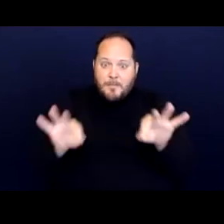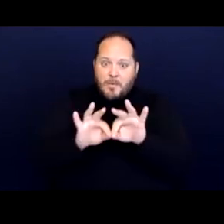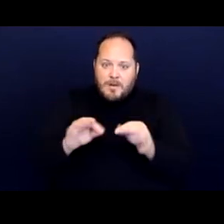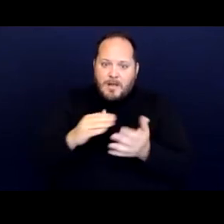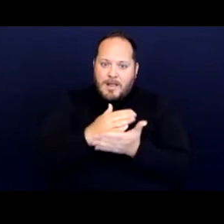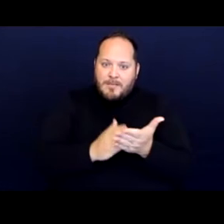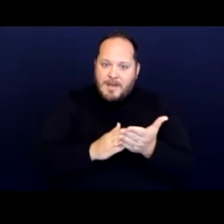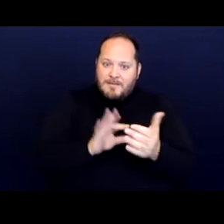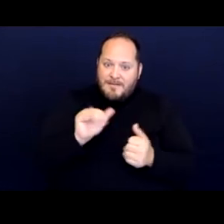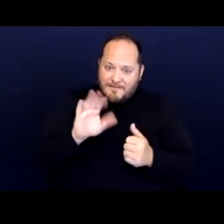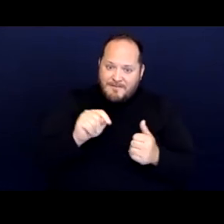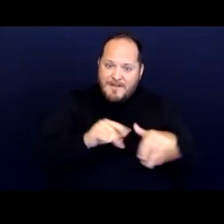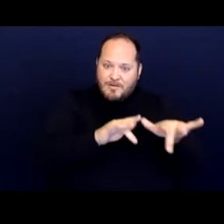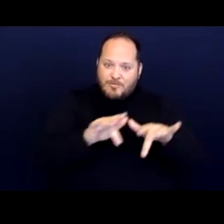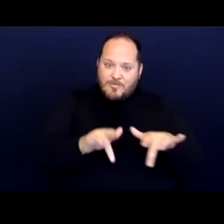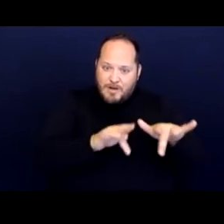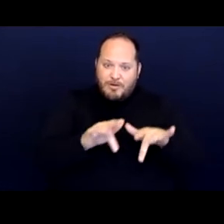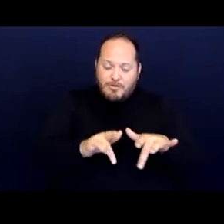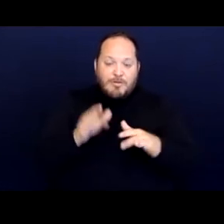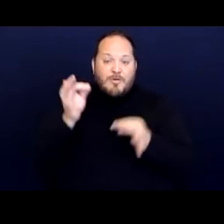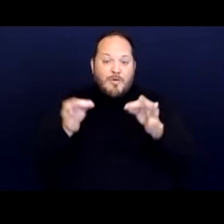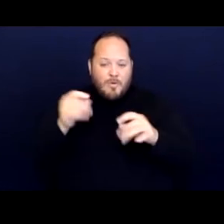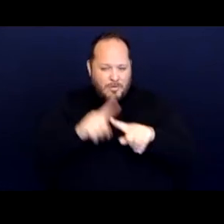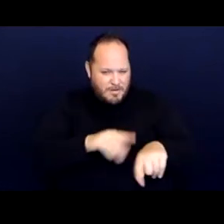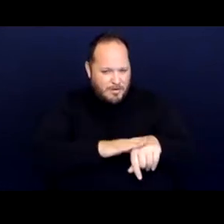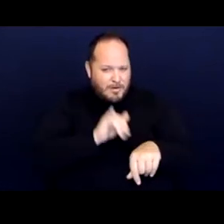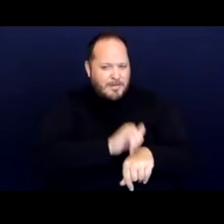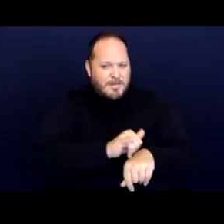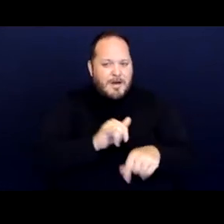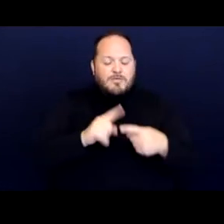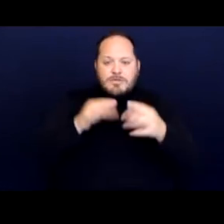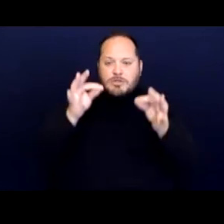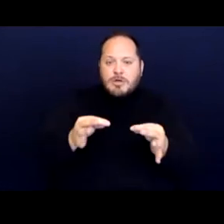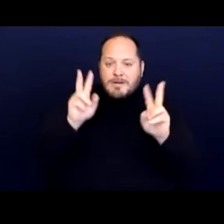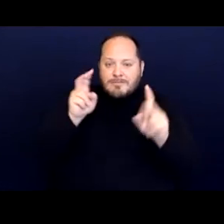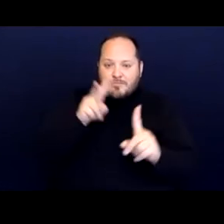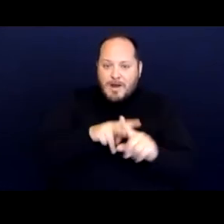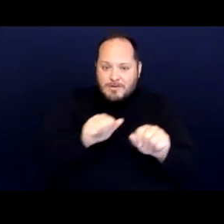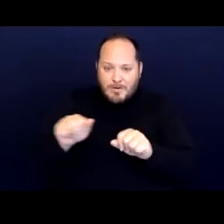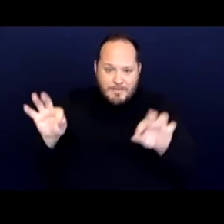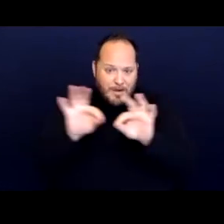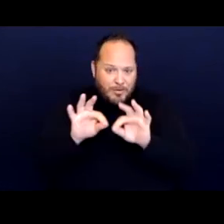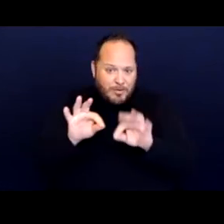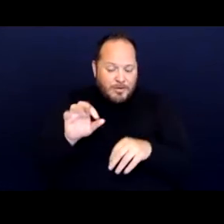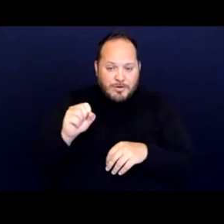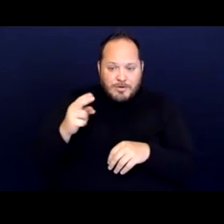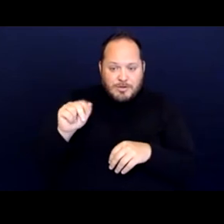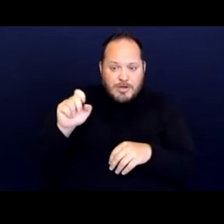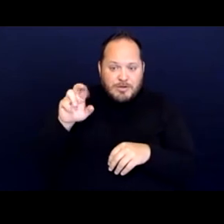that the court relied to determine that as a practical matter shelter space was unavailable